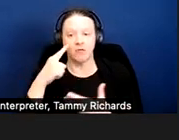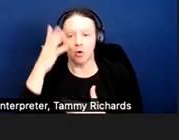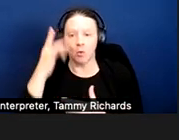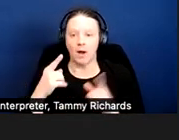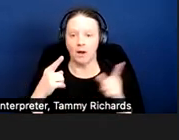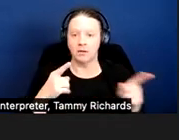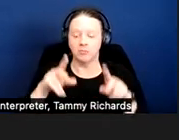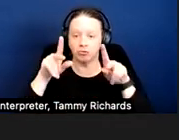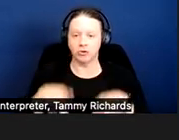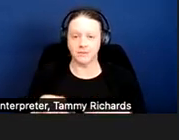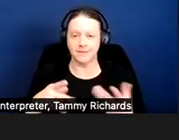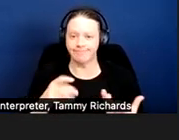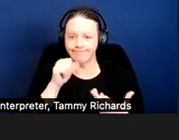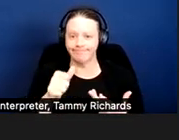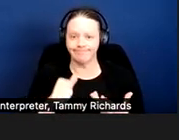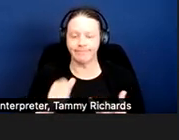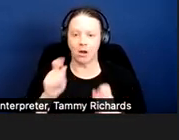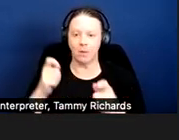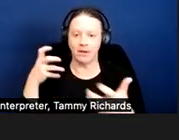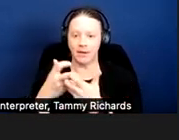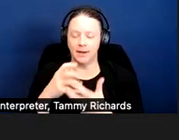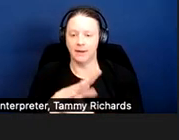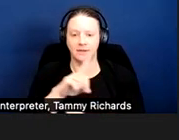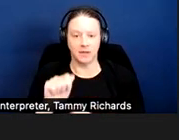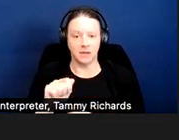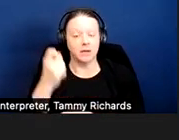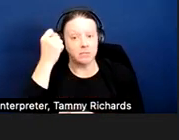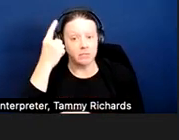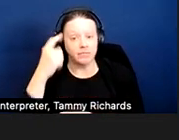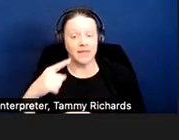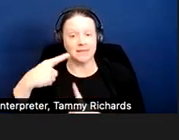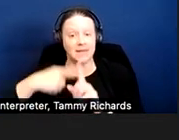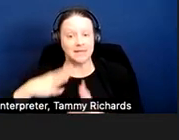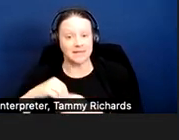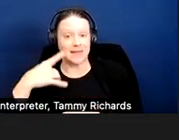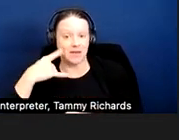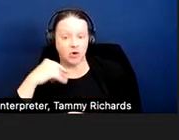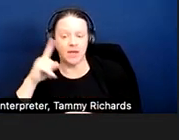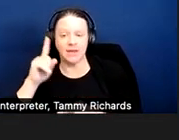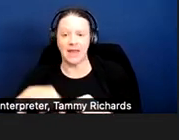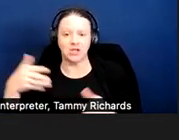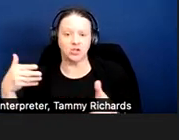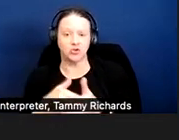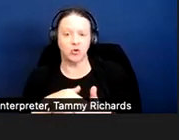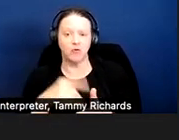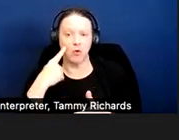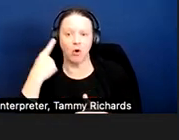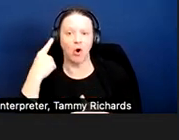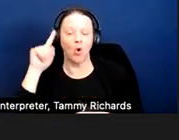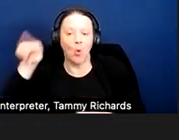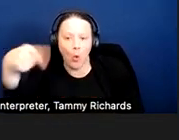So although tenants in California cannot sue solely claiming there was no interactive process,